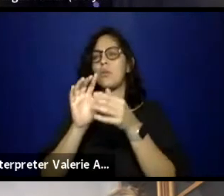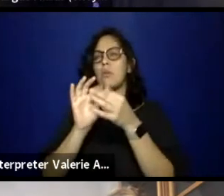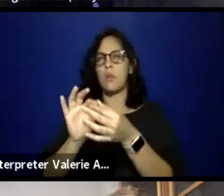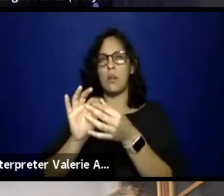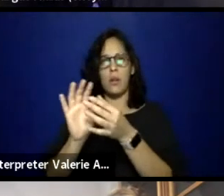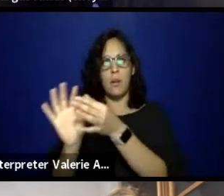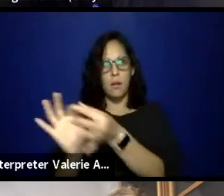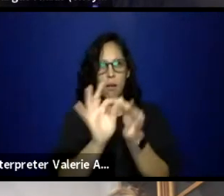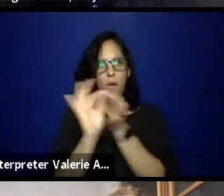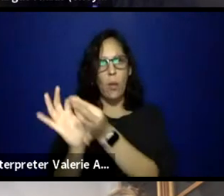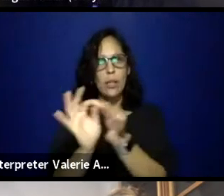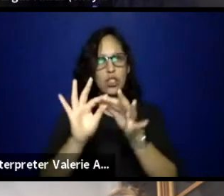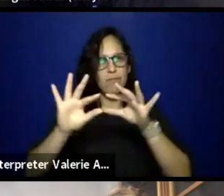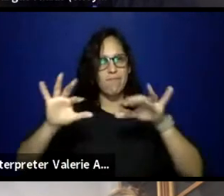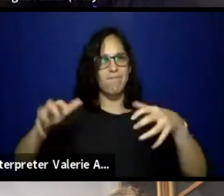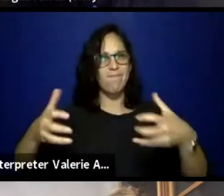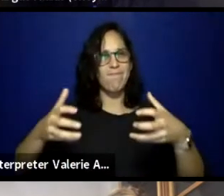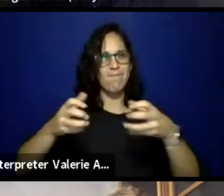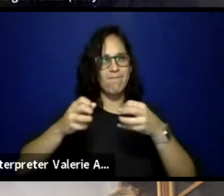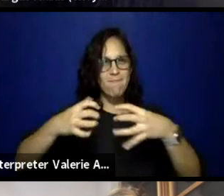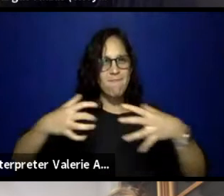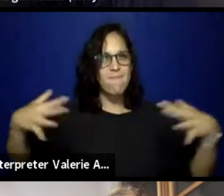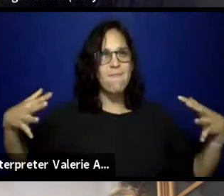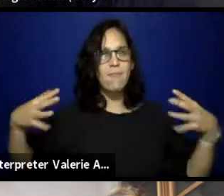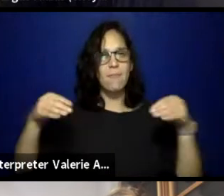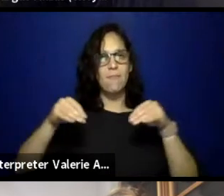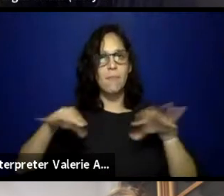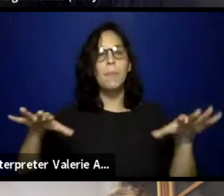is there ever a time that you've seen or experienced